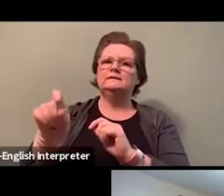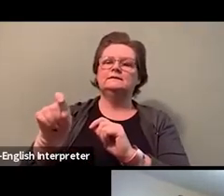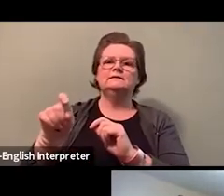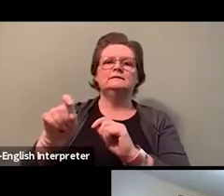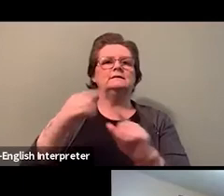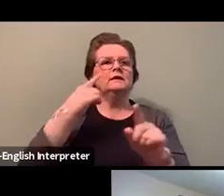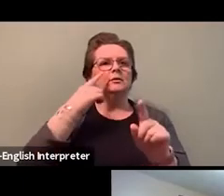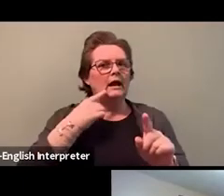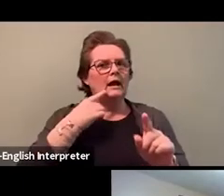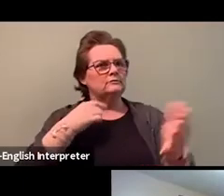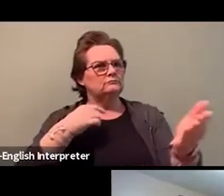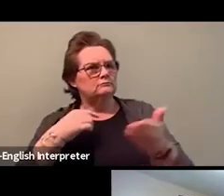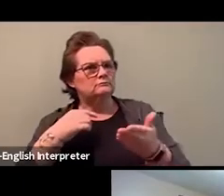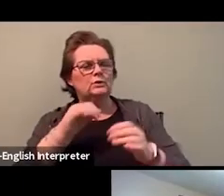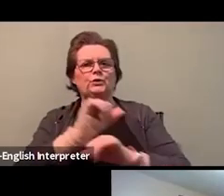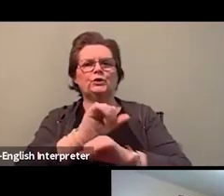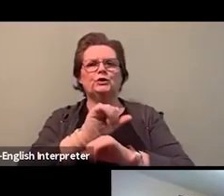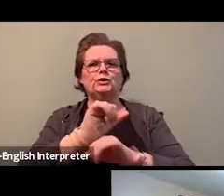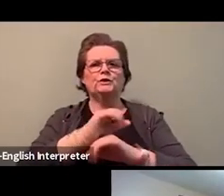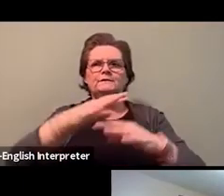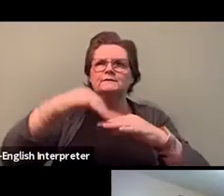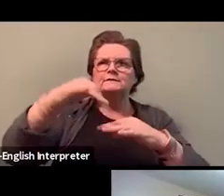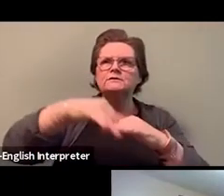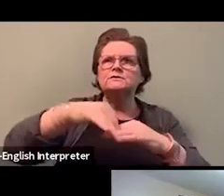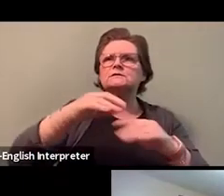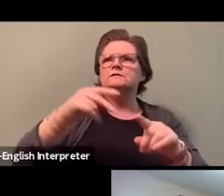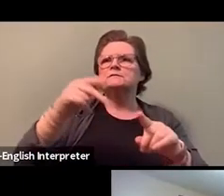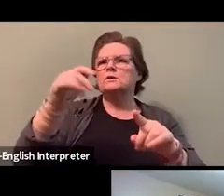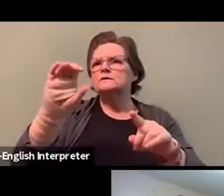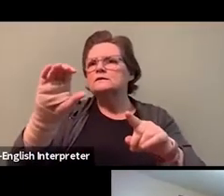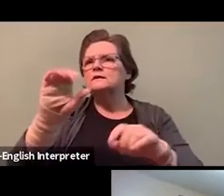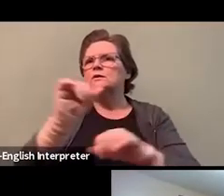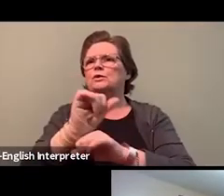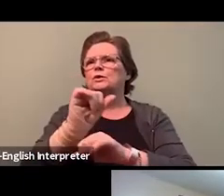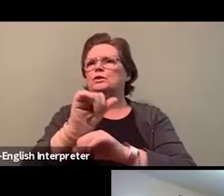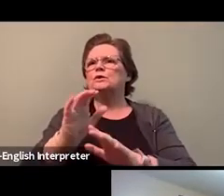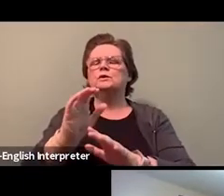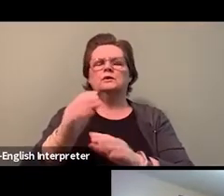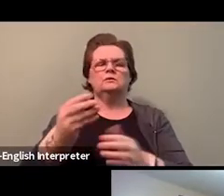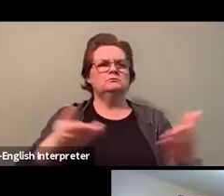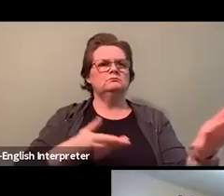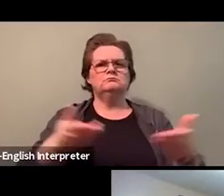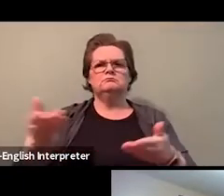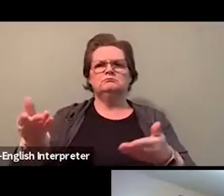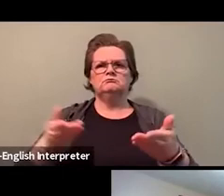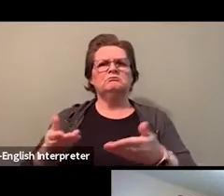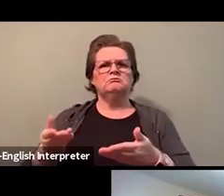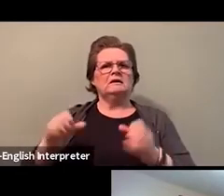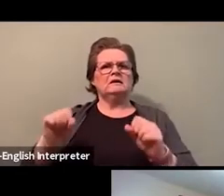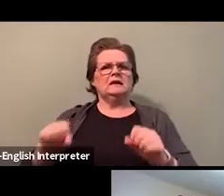for racialized workers. Yeah, I think we can. And I think we can imagine a better day. And this is not about conquering